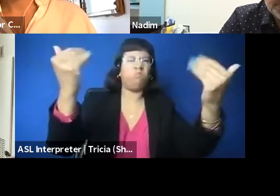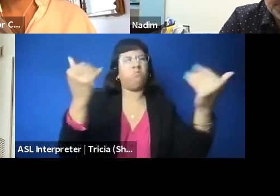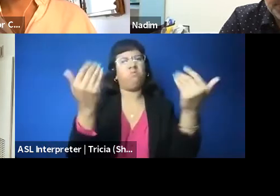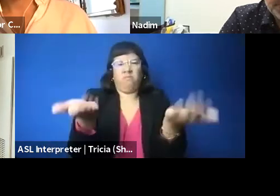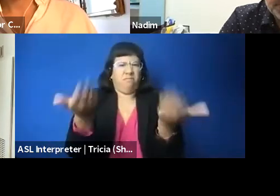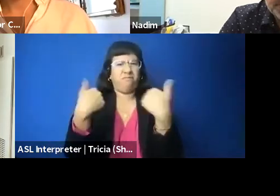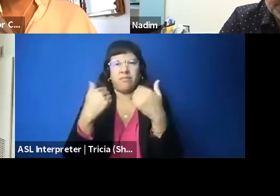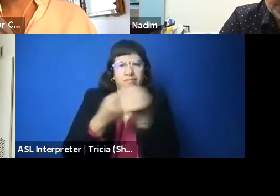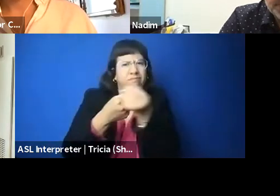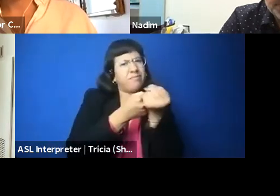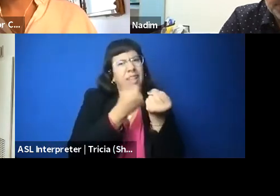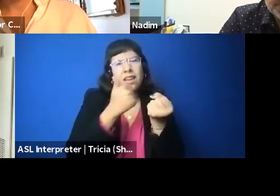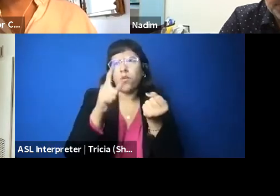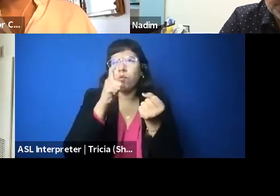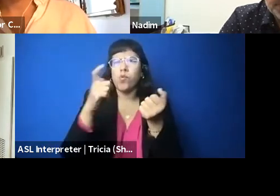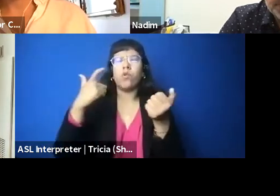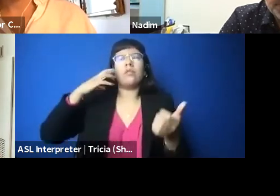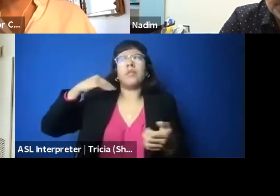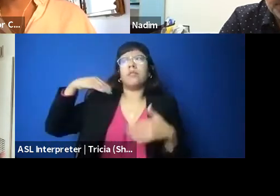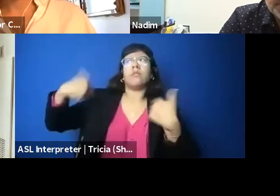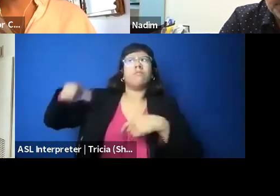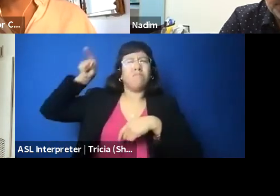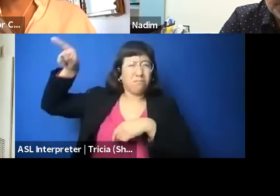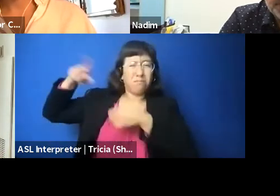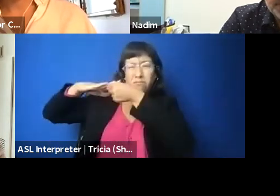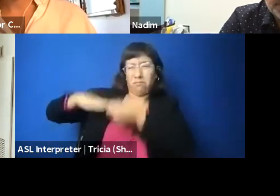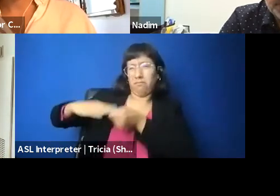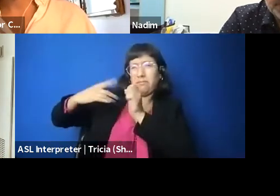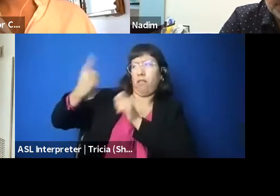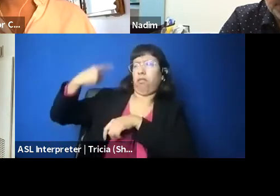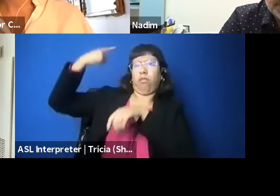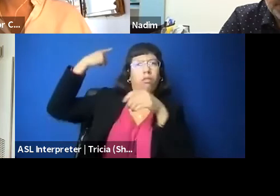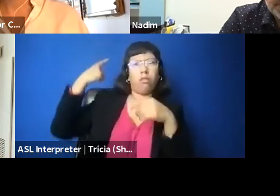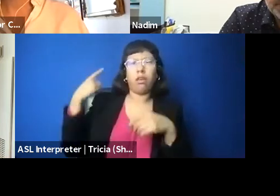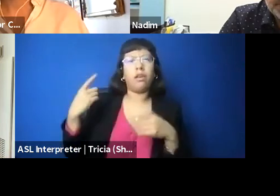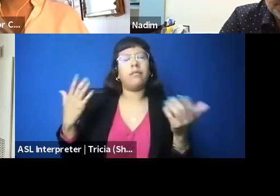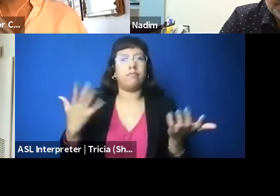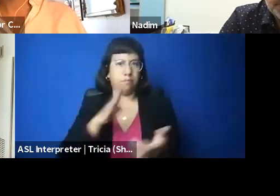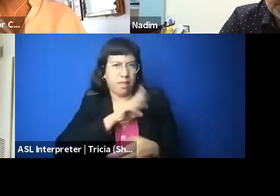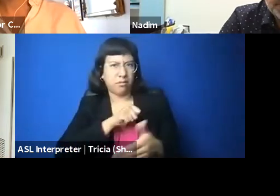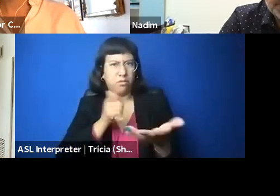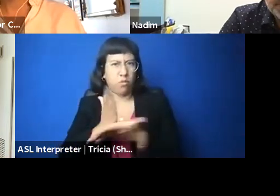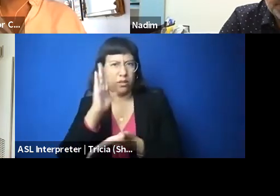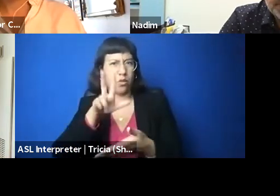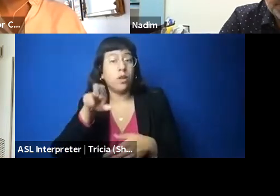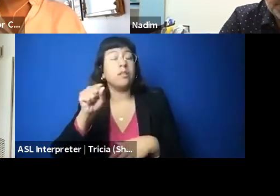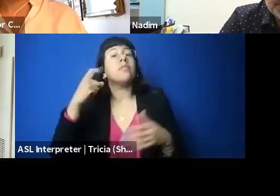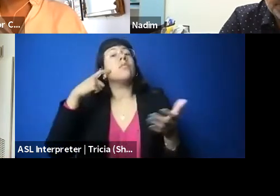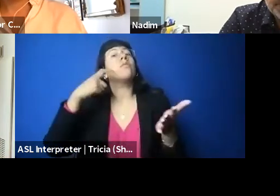was censored because of a principled speech supporting Palestinian rights in the United States. But we, what we found was that about 80%,